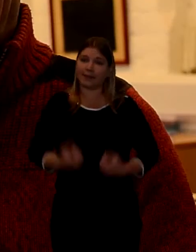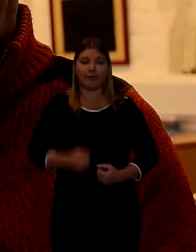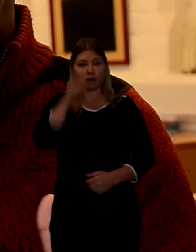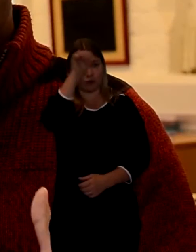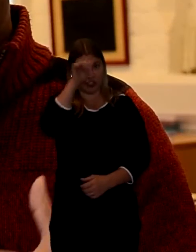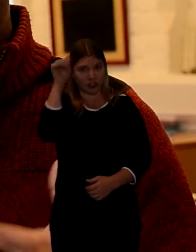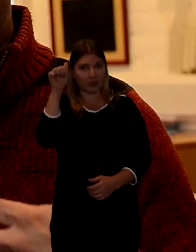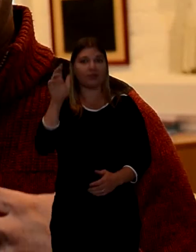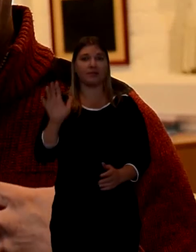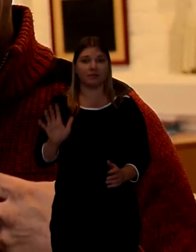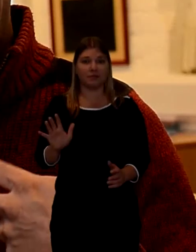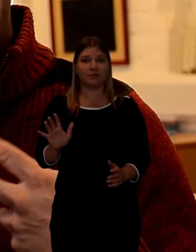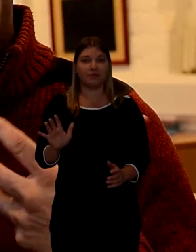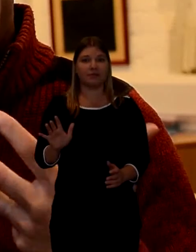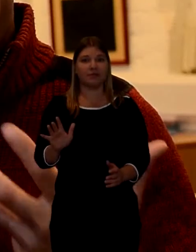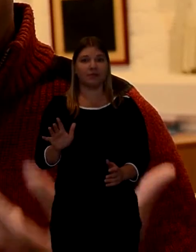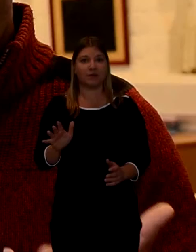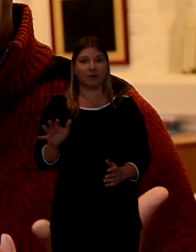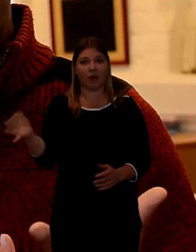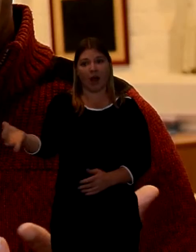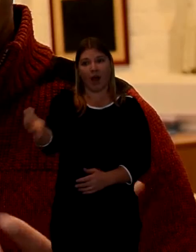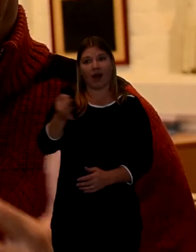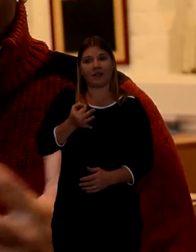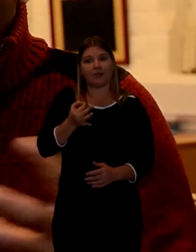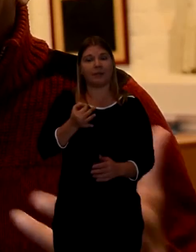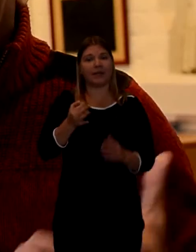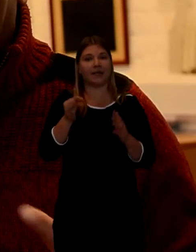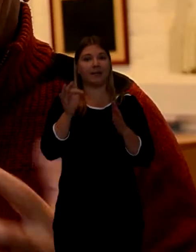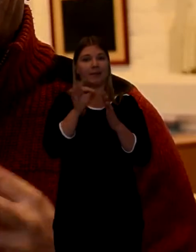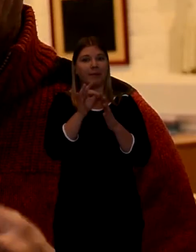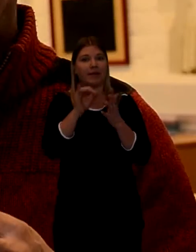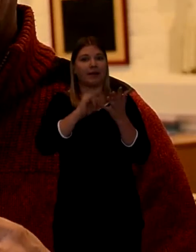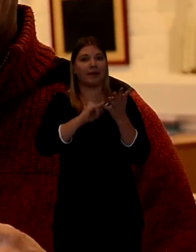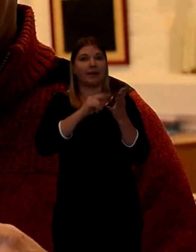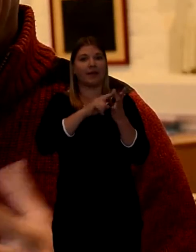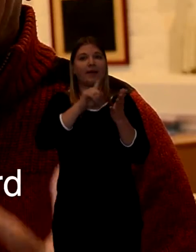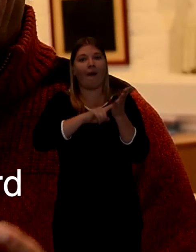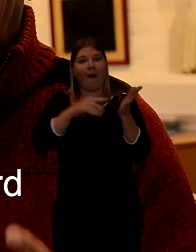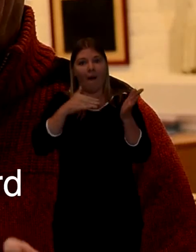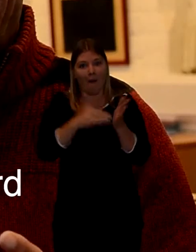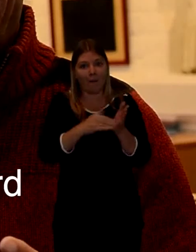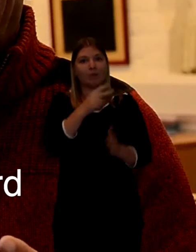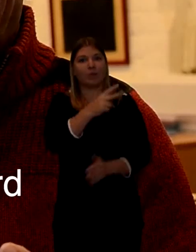and to read one of the well-known scriptures which is Psalm 23.